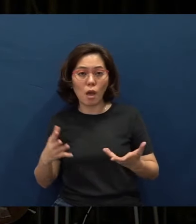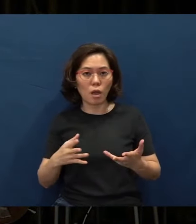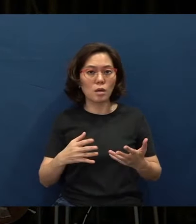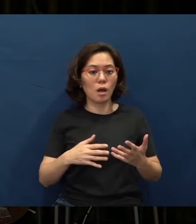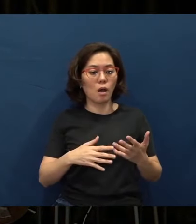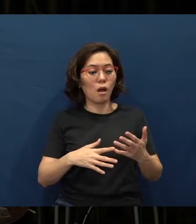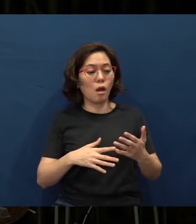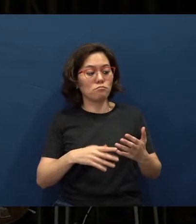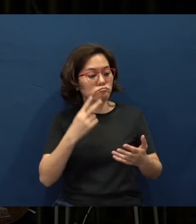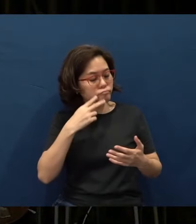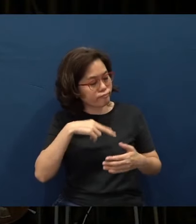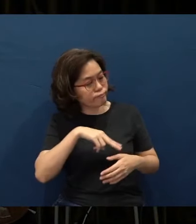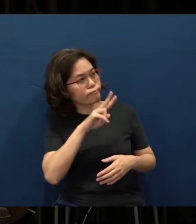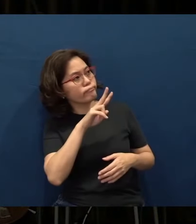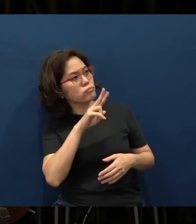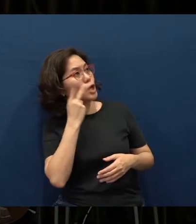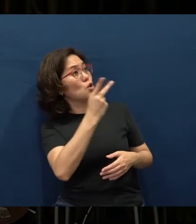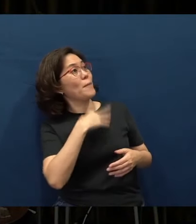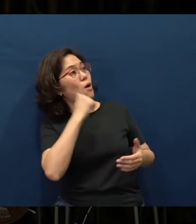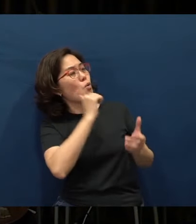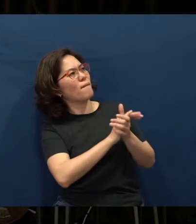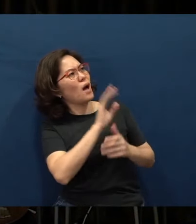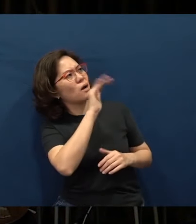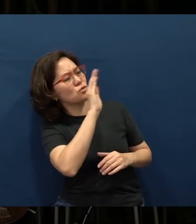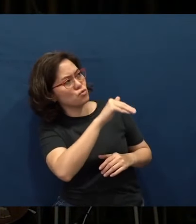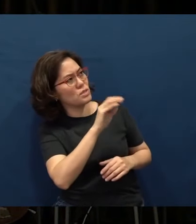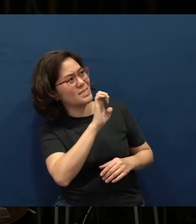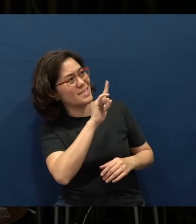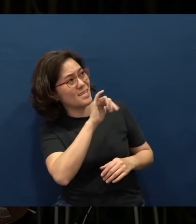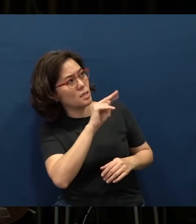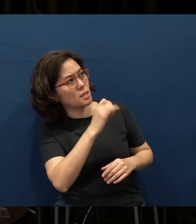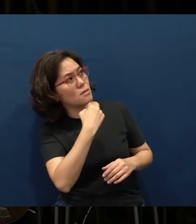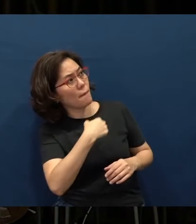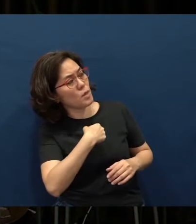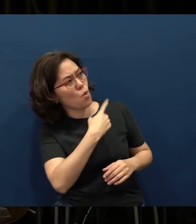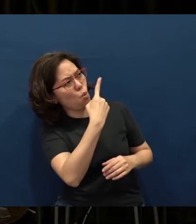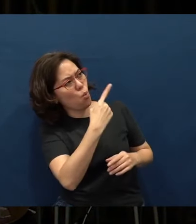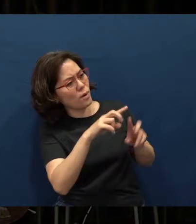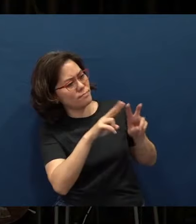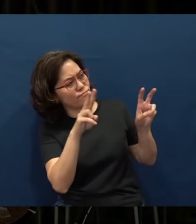and I looked at my wife and I asked, “Elaine, can you tell me one axiom or proverb